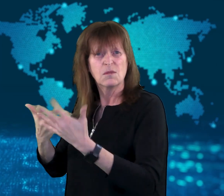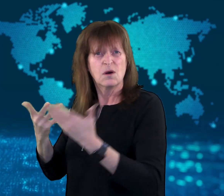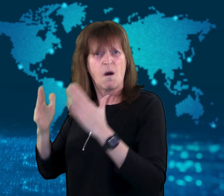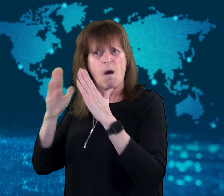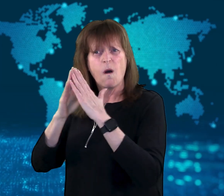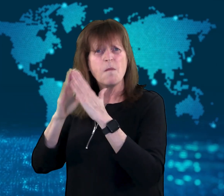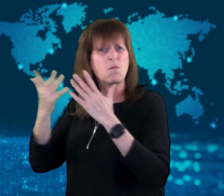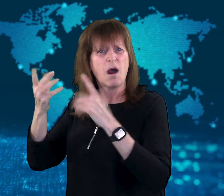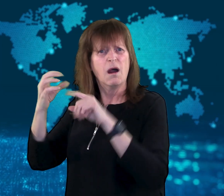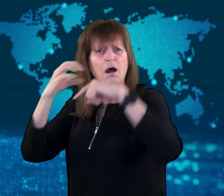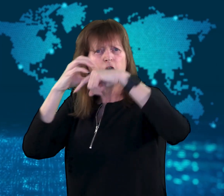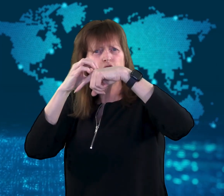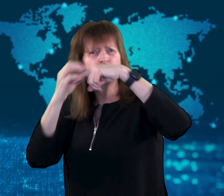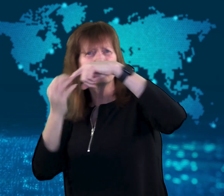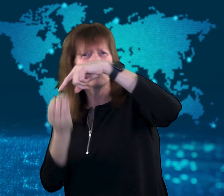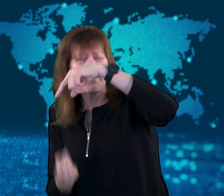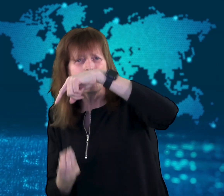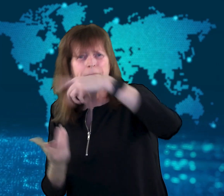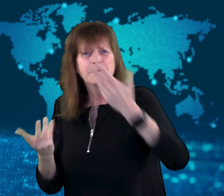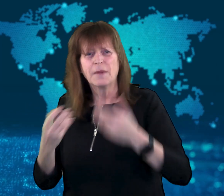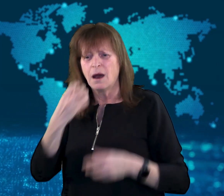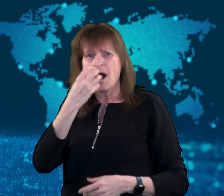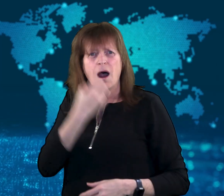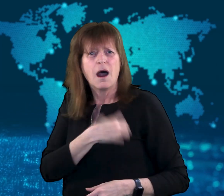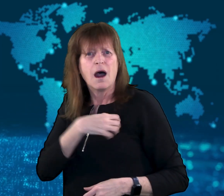Those crops are usually exported.